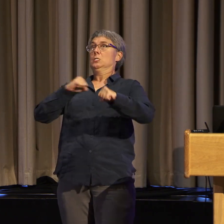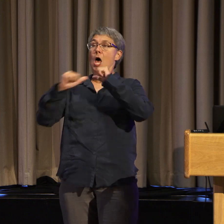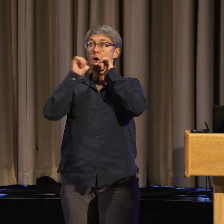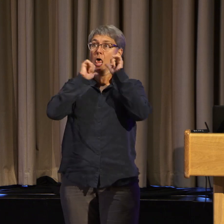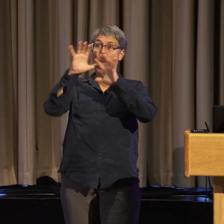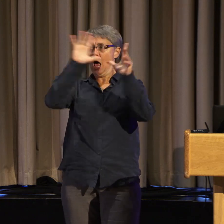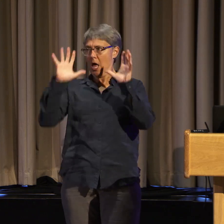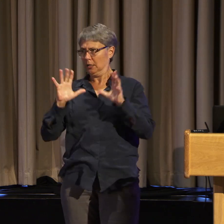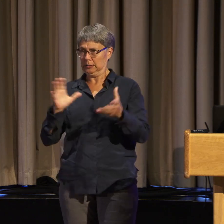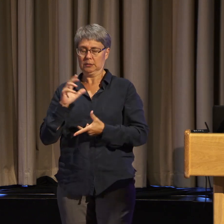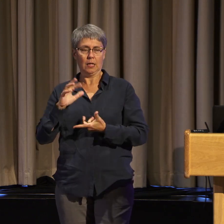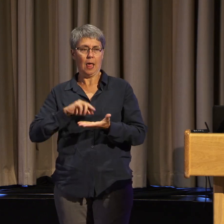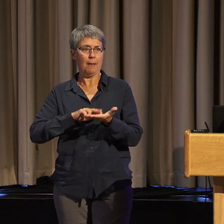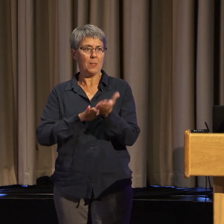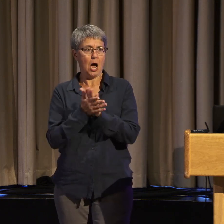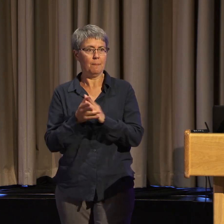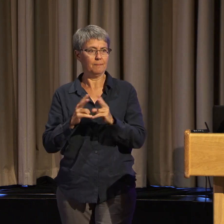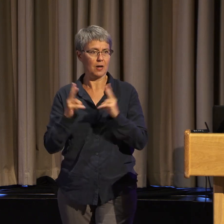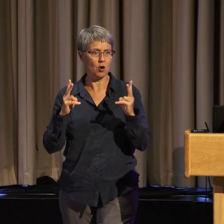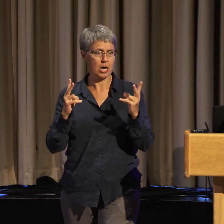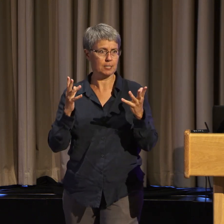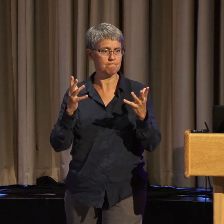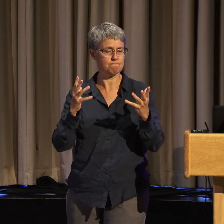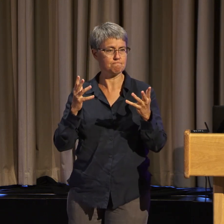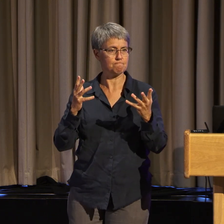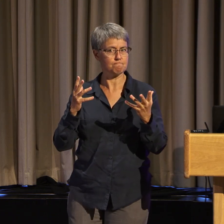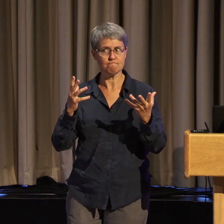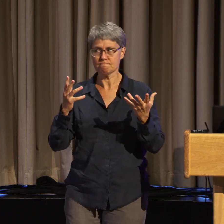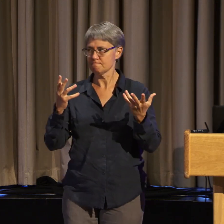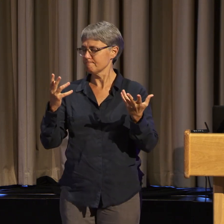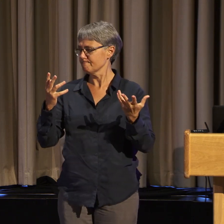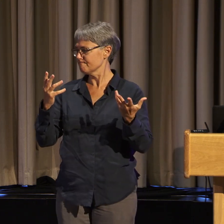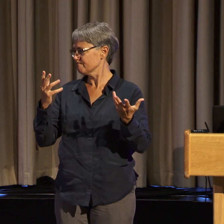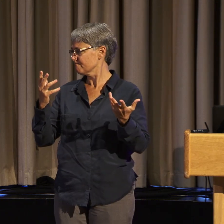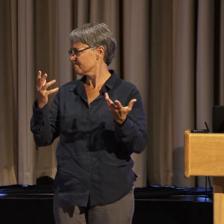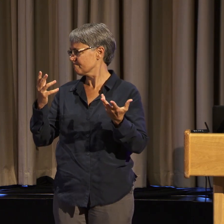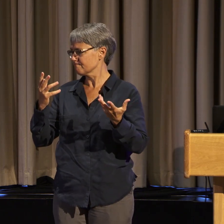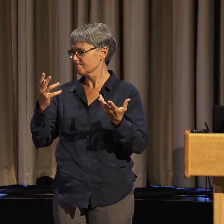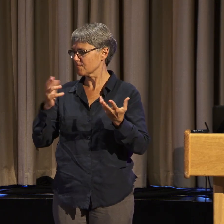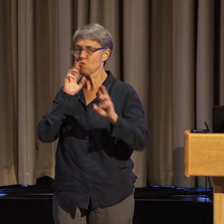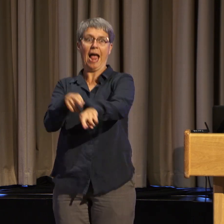They think that if you call them a racist